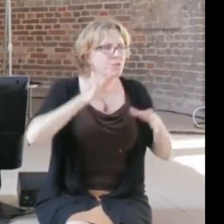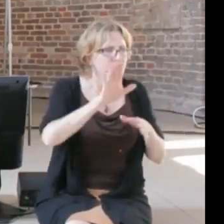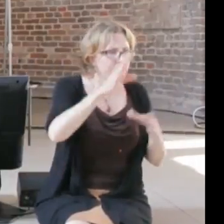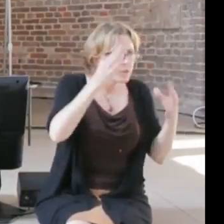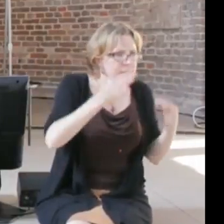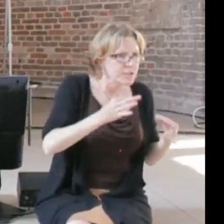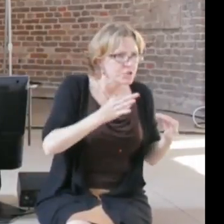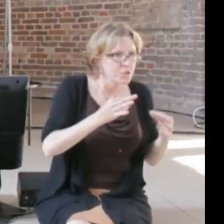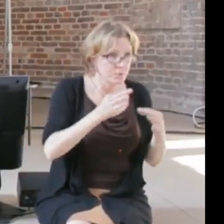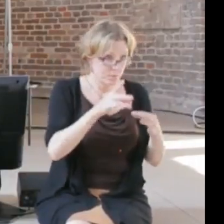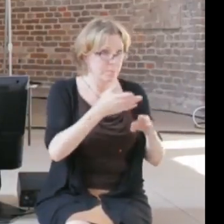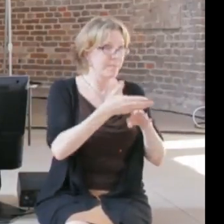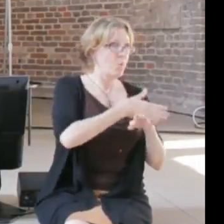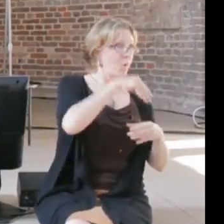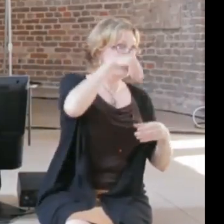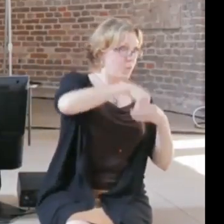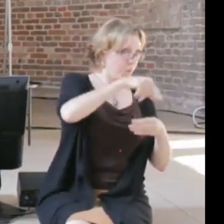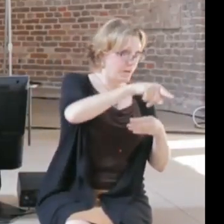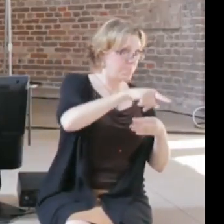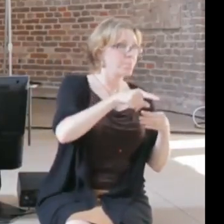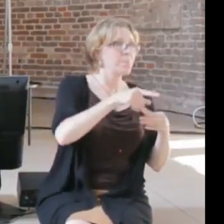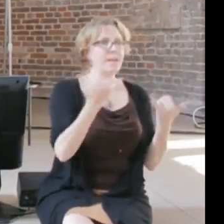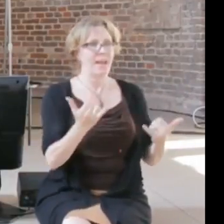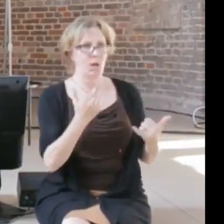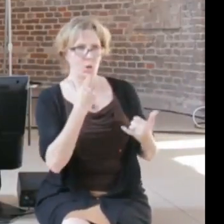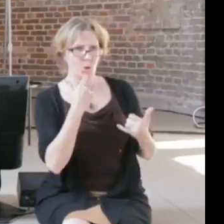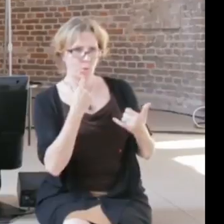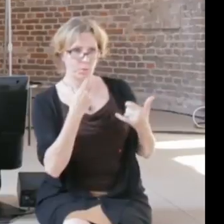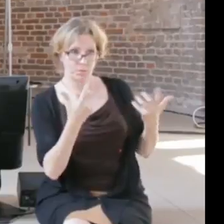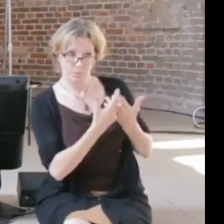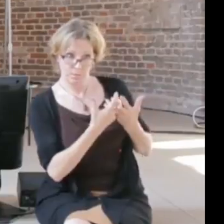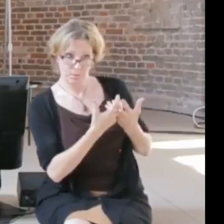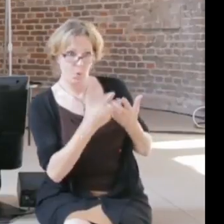that every politician can make a decision by themselves and that they are an absolute